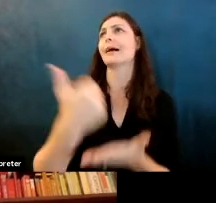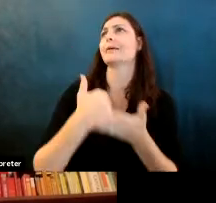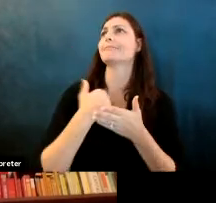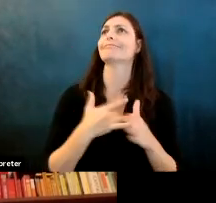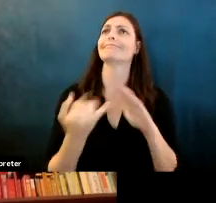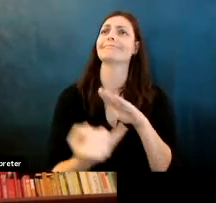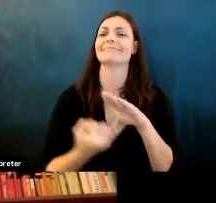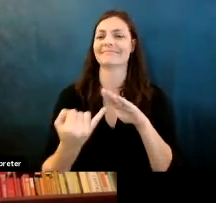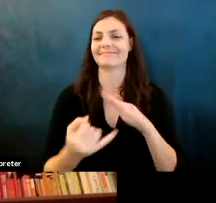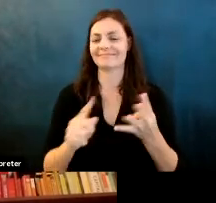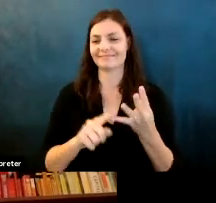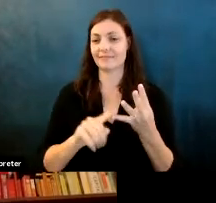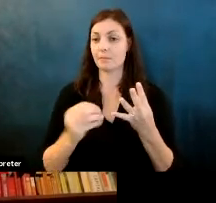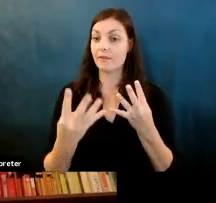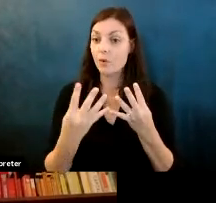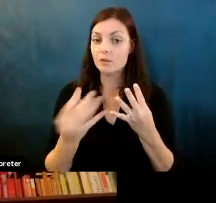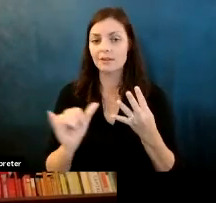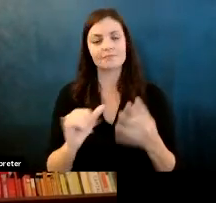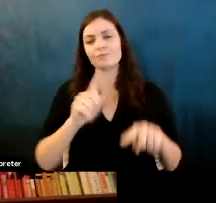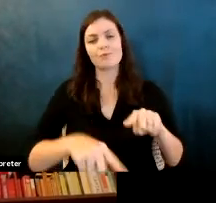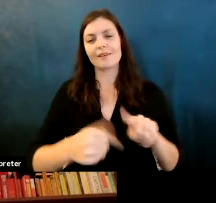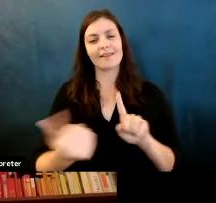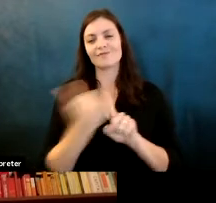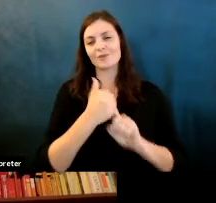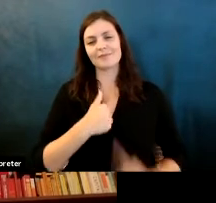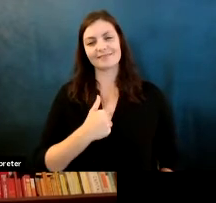Martin Wattenberg: robot for once again is like you can't fool me and let's do one last one.